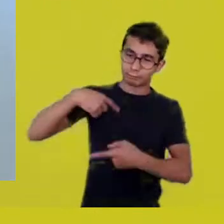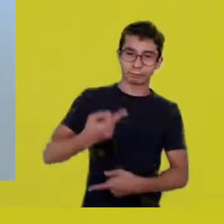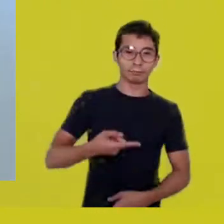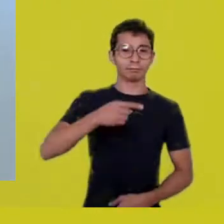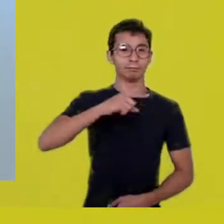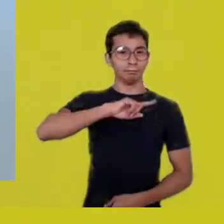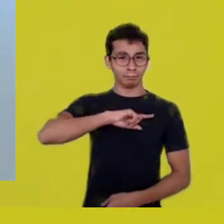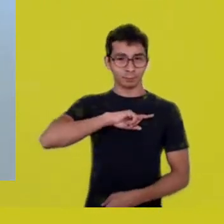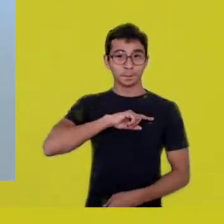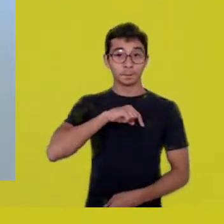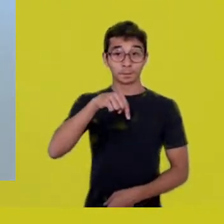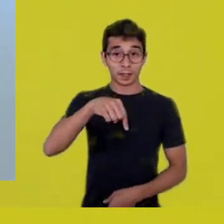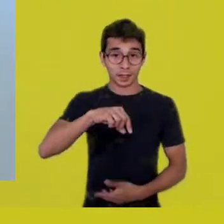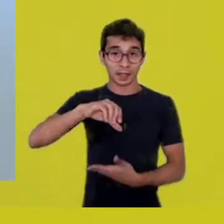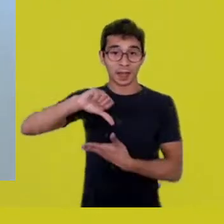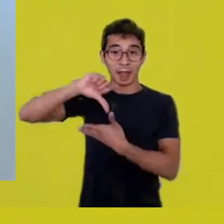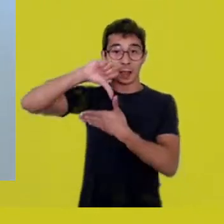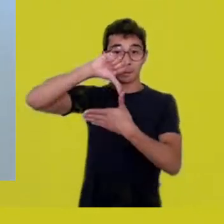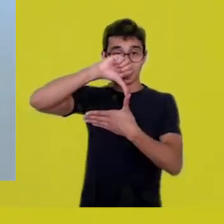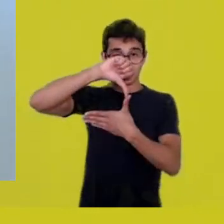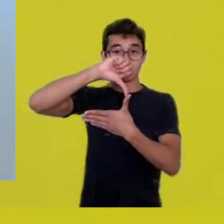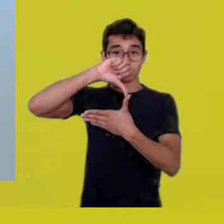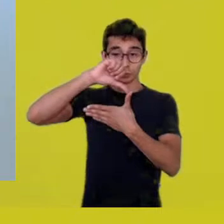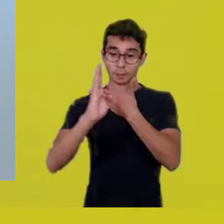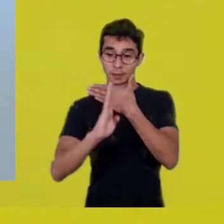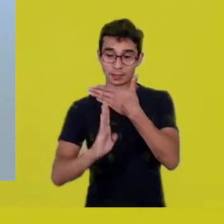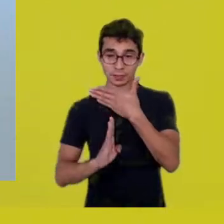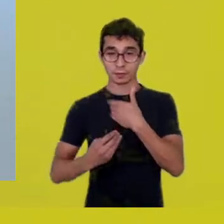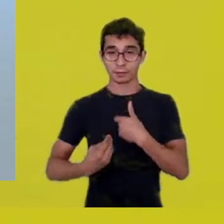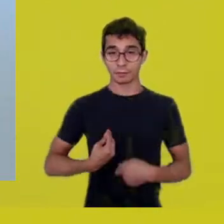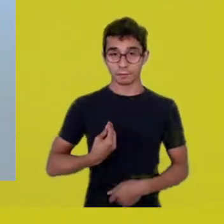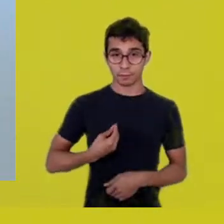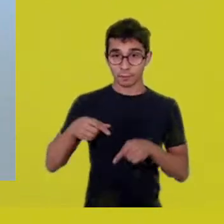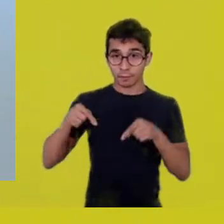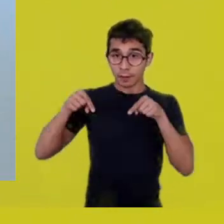in a country we’ve been